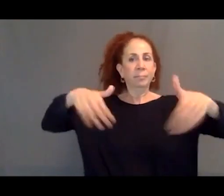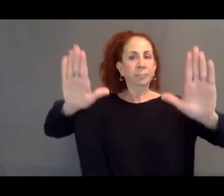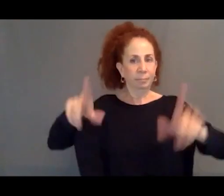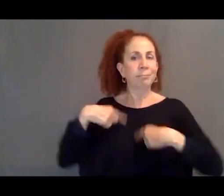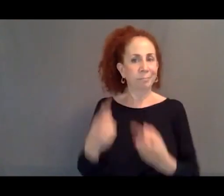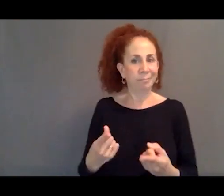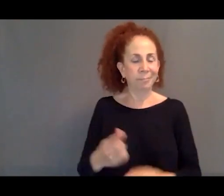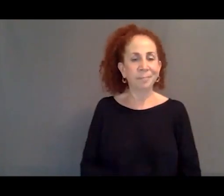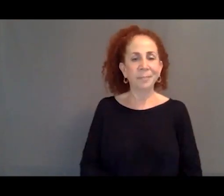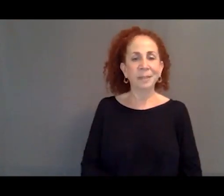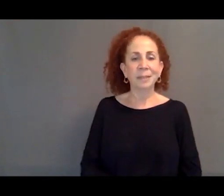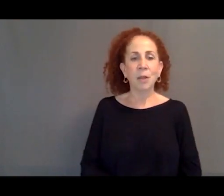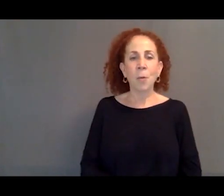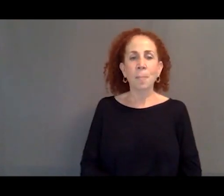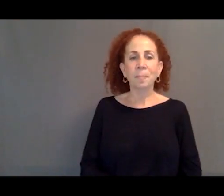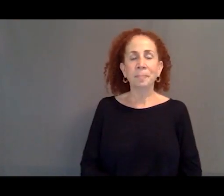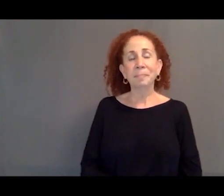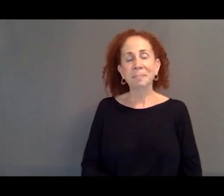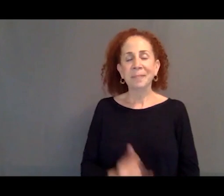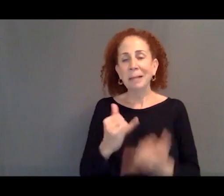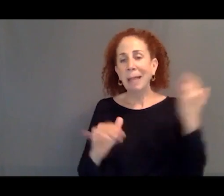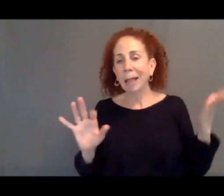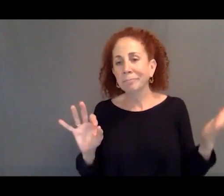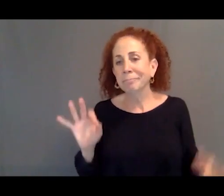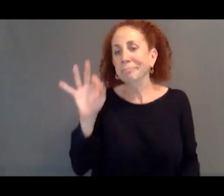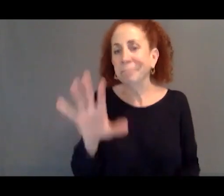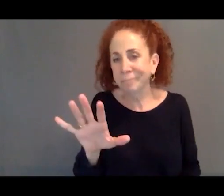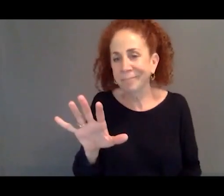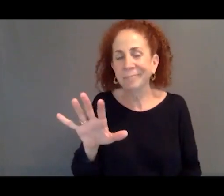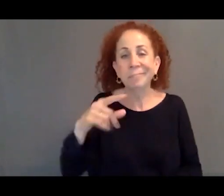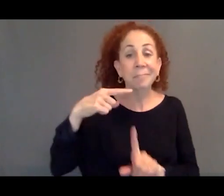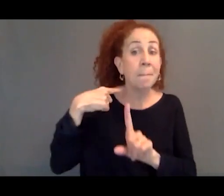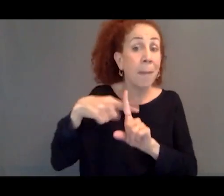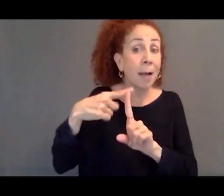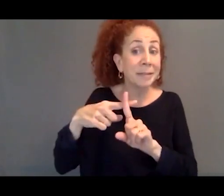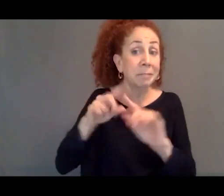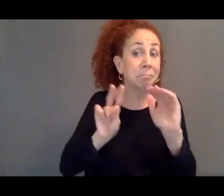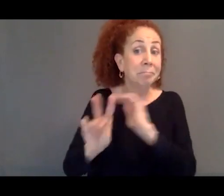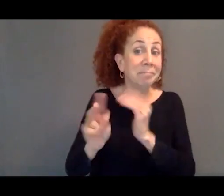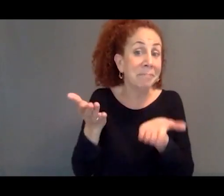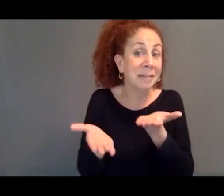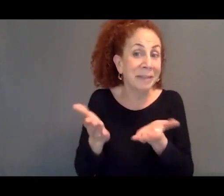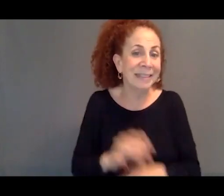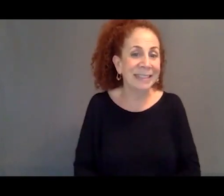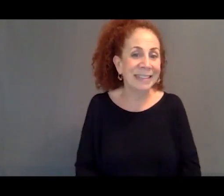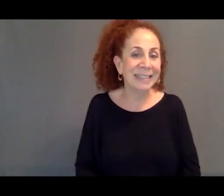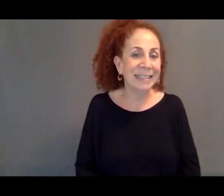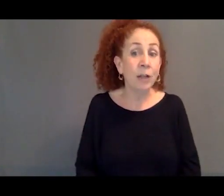So that's my trying to inject a little bit of optimism, is to say that there isn't just this one model.